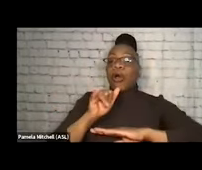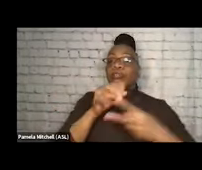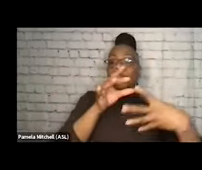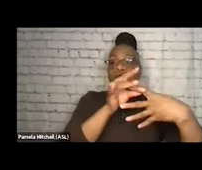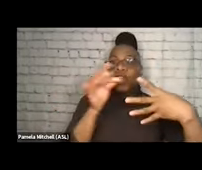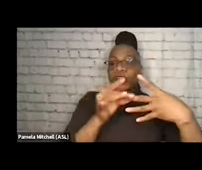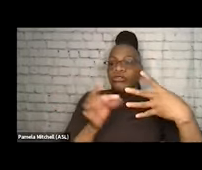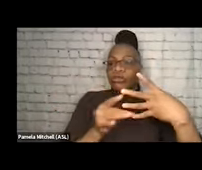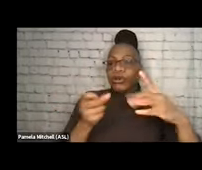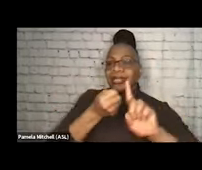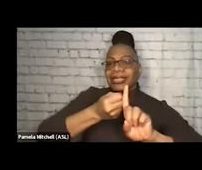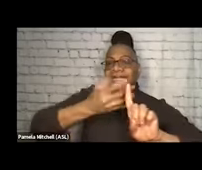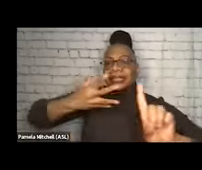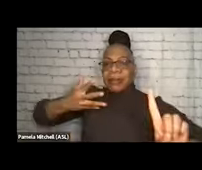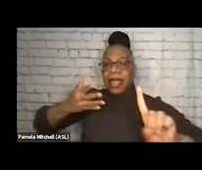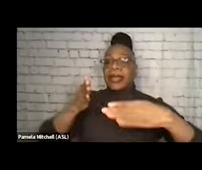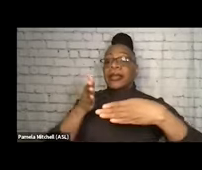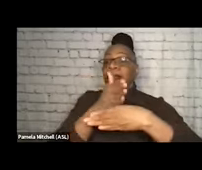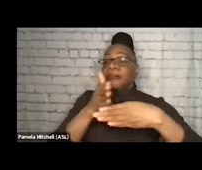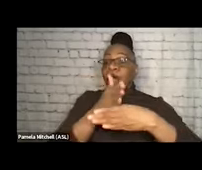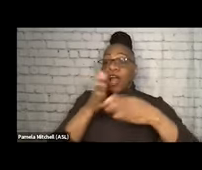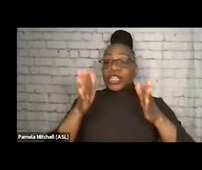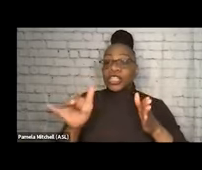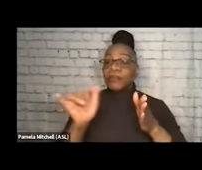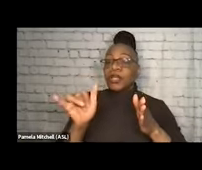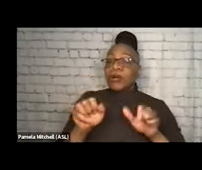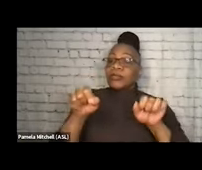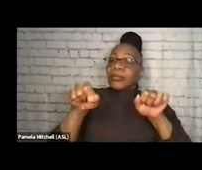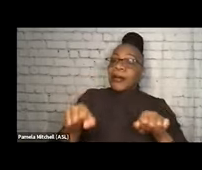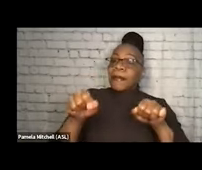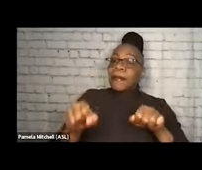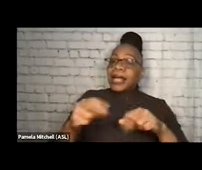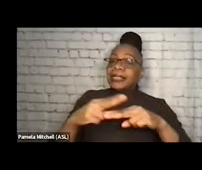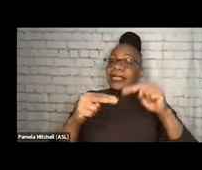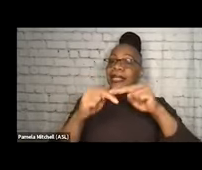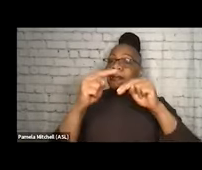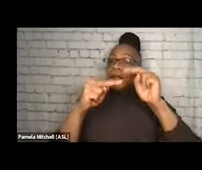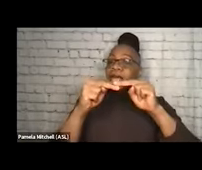or through our own capacity-building, or through our approach, so that people have choices that meet their needs.